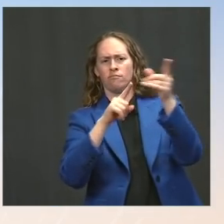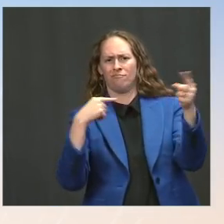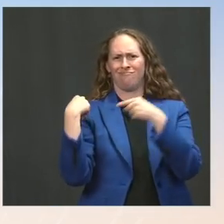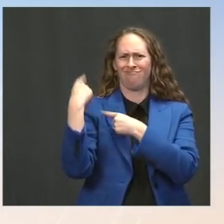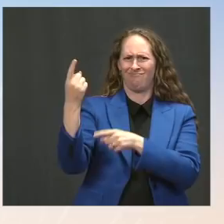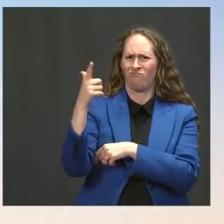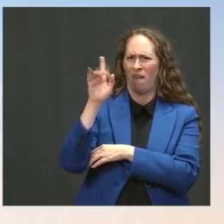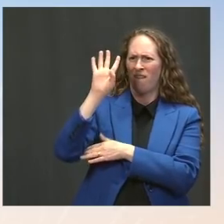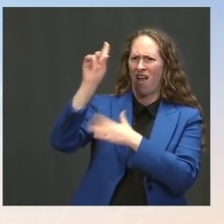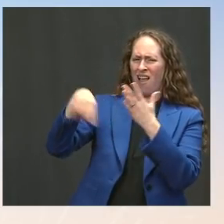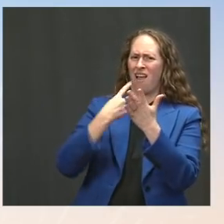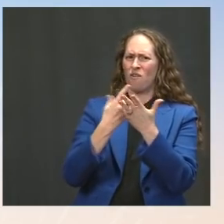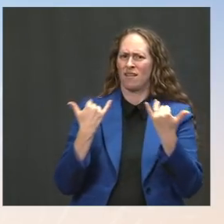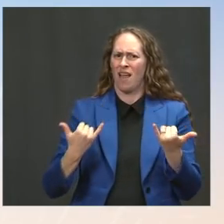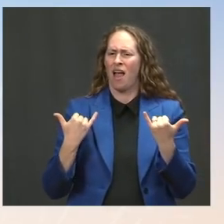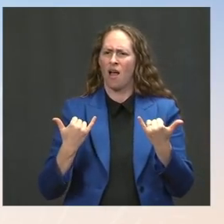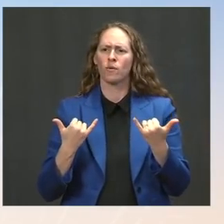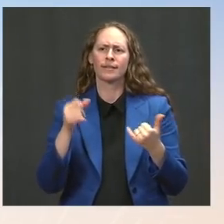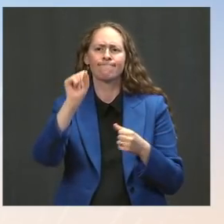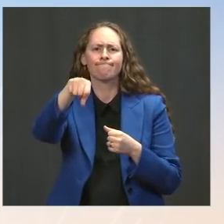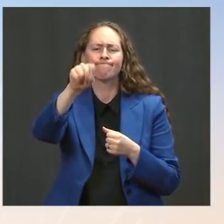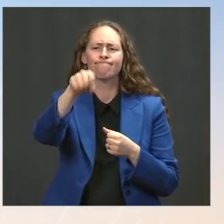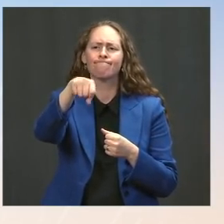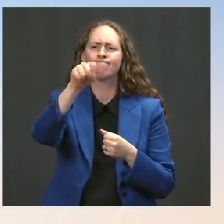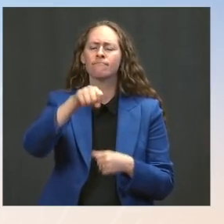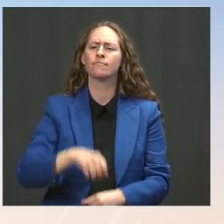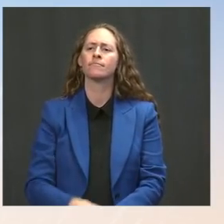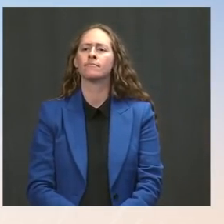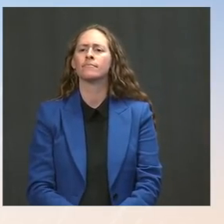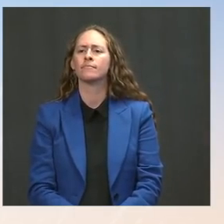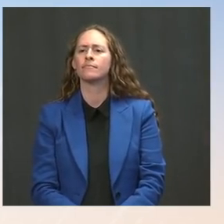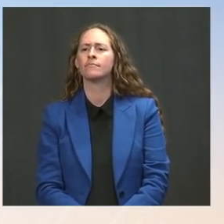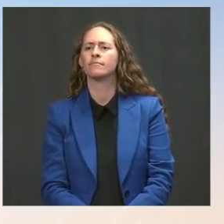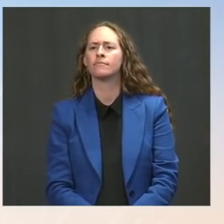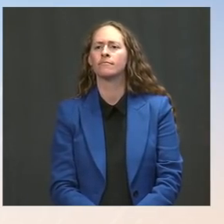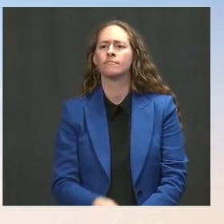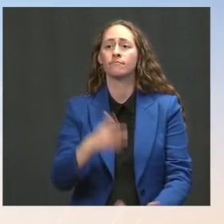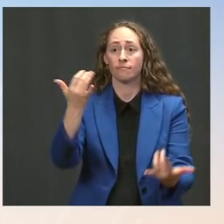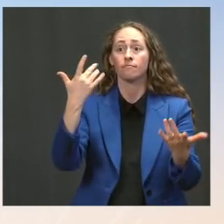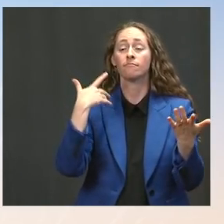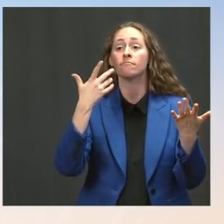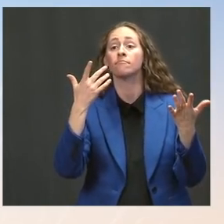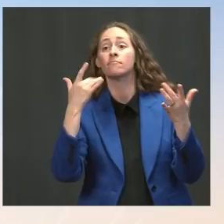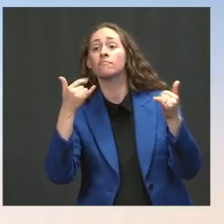A legal determination about a coup -- a determination about a coup is a legal determination, and we would look to the State Department